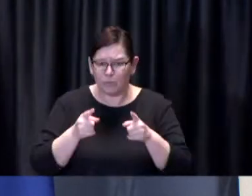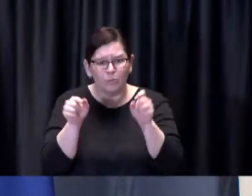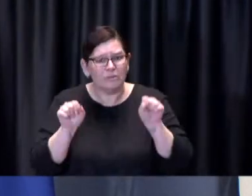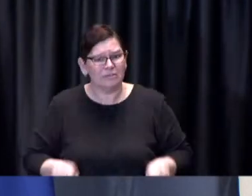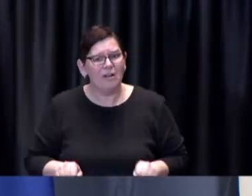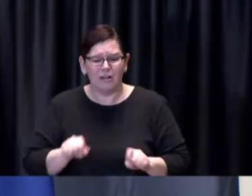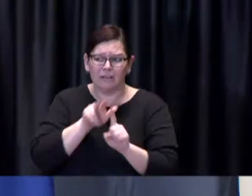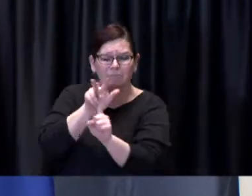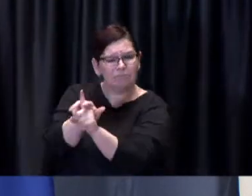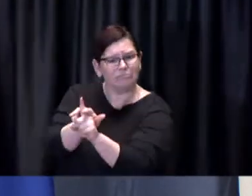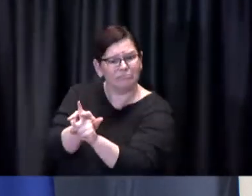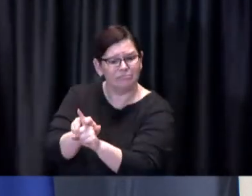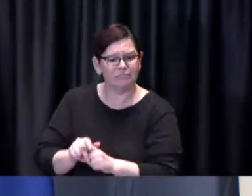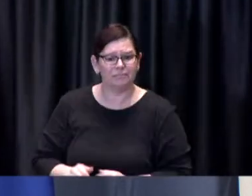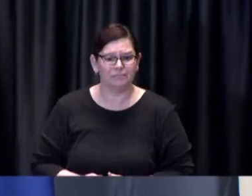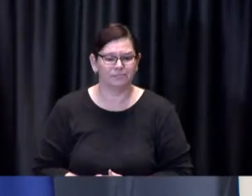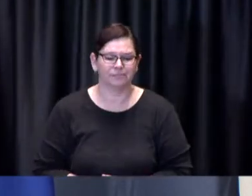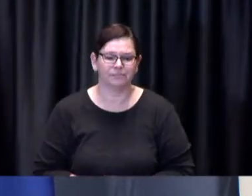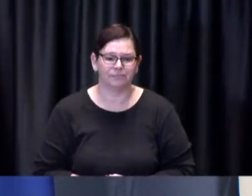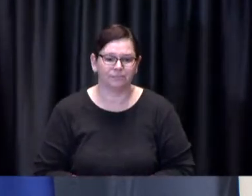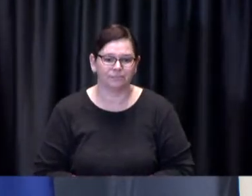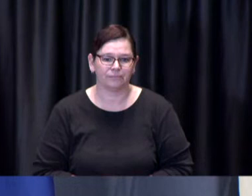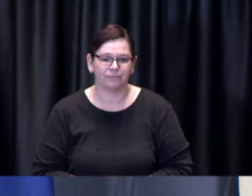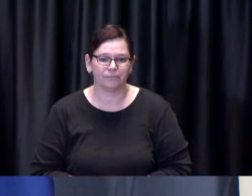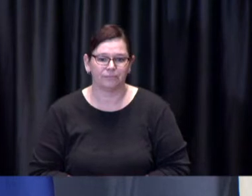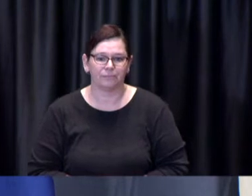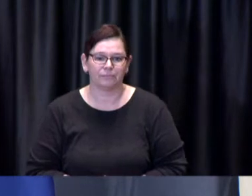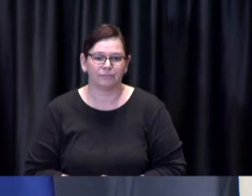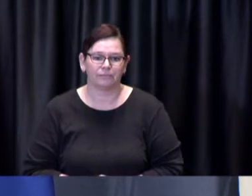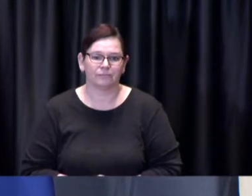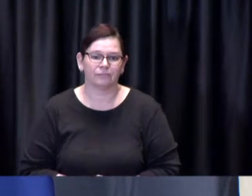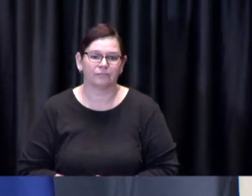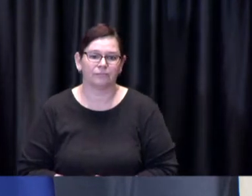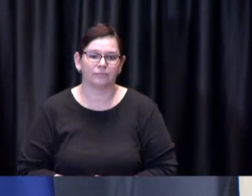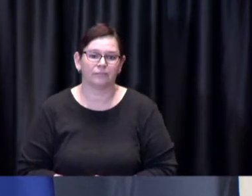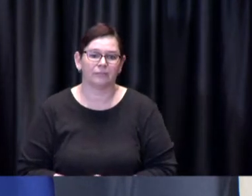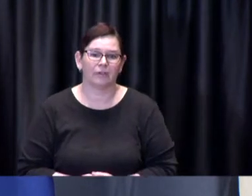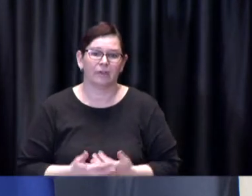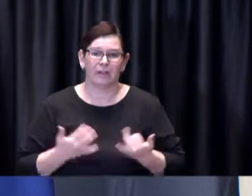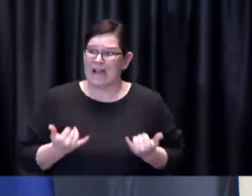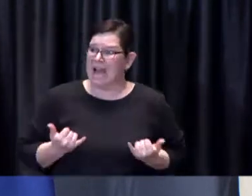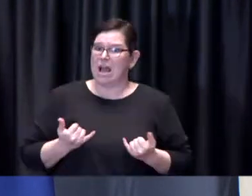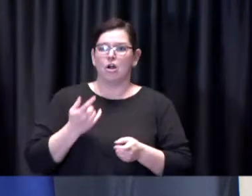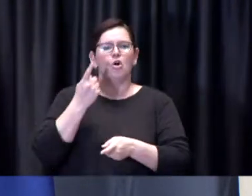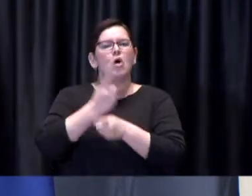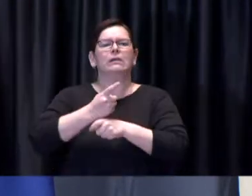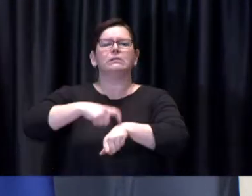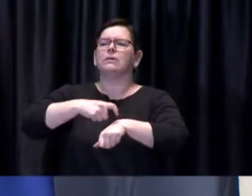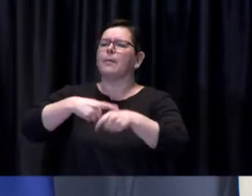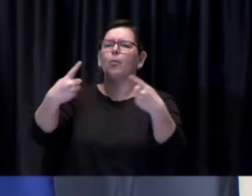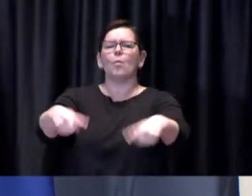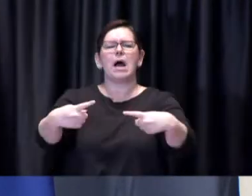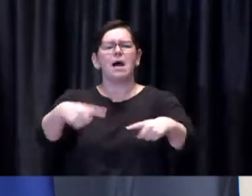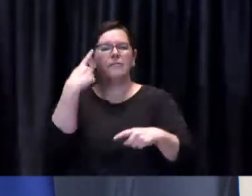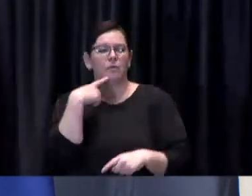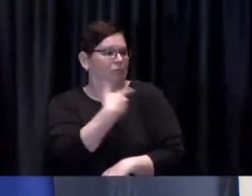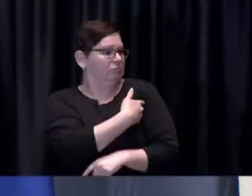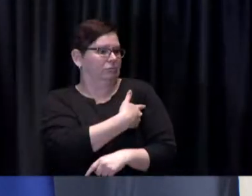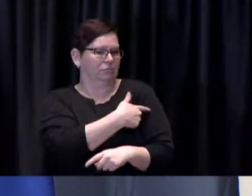There is no time better than the present to get this protection at a time when the variants are posing a renewed threat